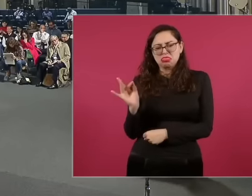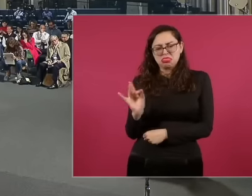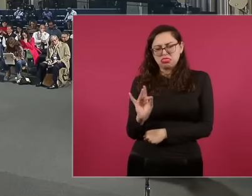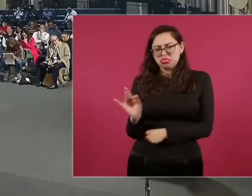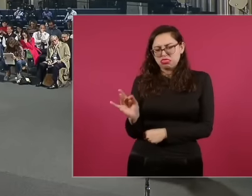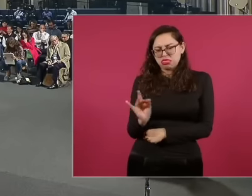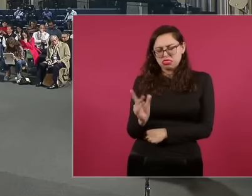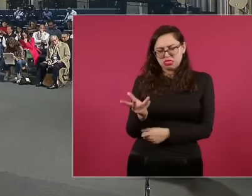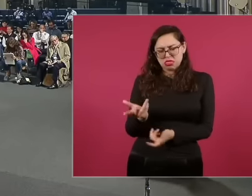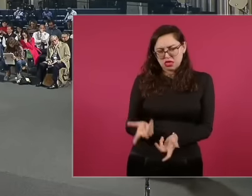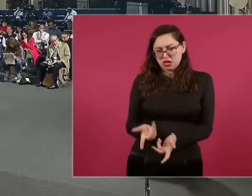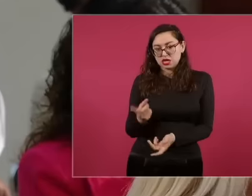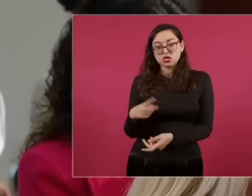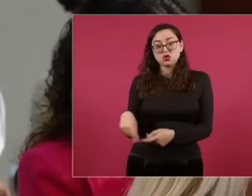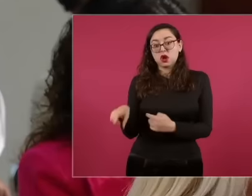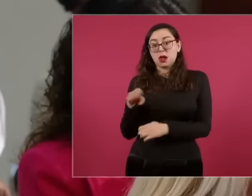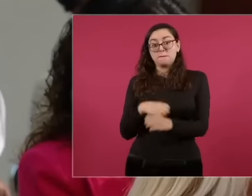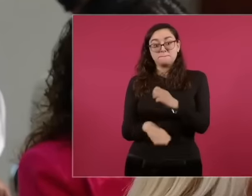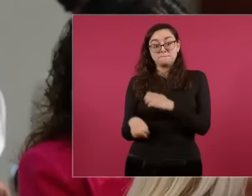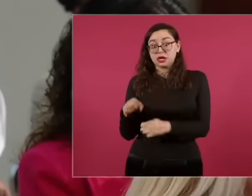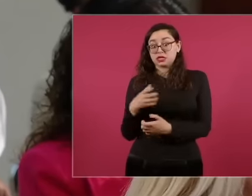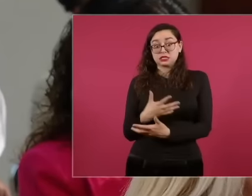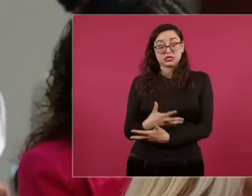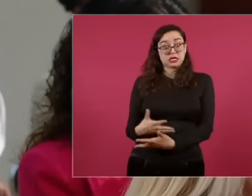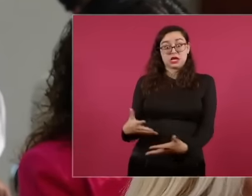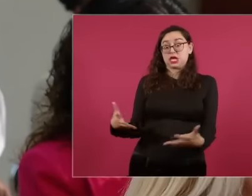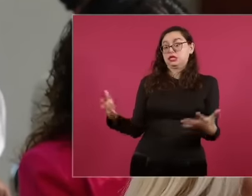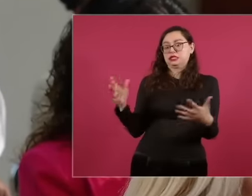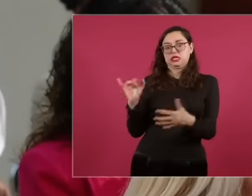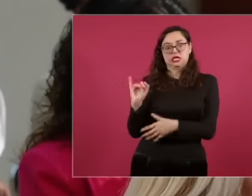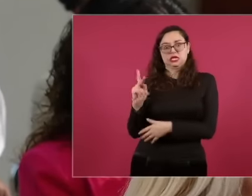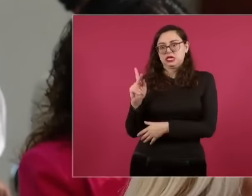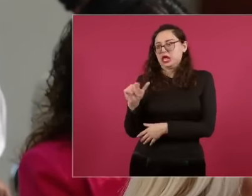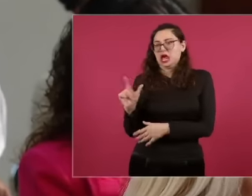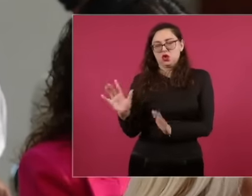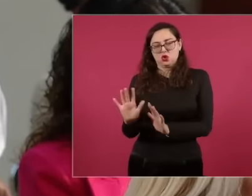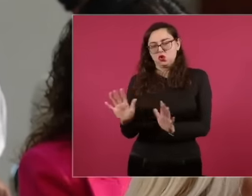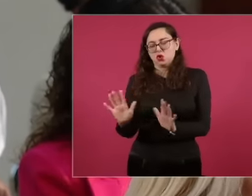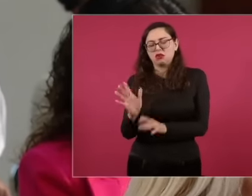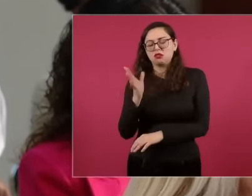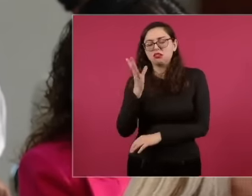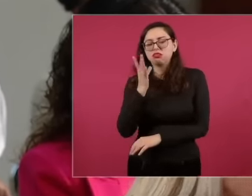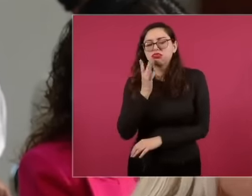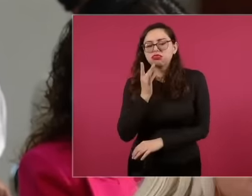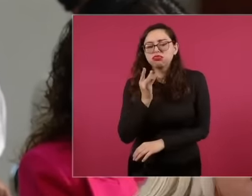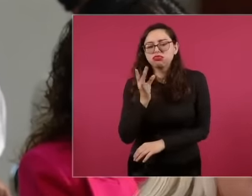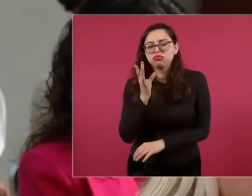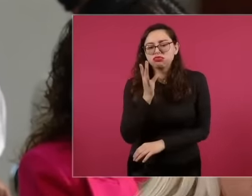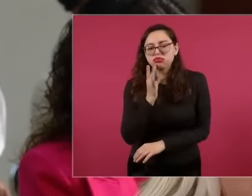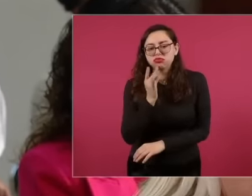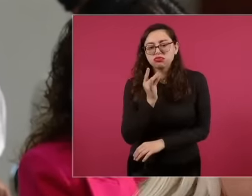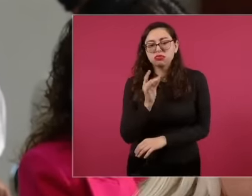well, no, they are not ICA and they do not have the big works. Well, he said that from Calderón, look, there is